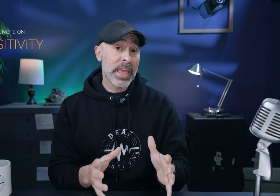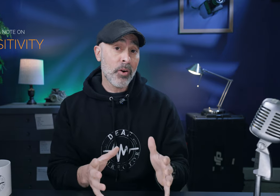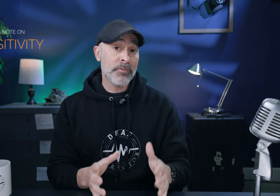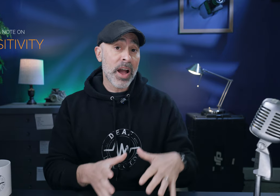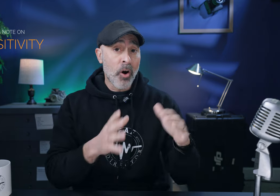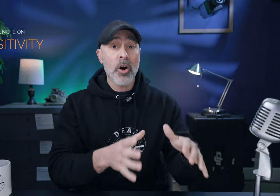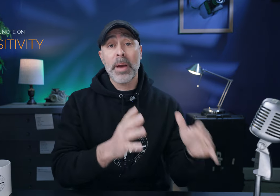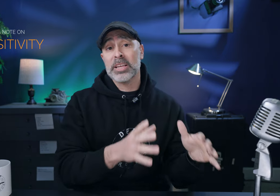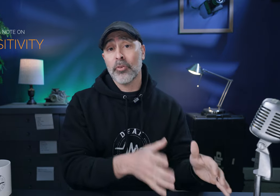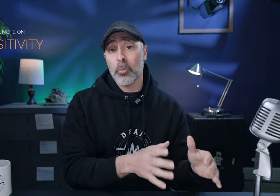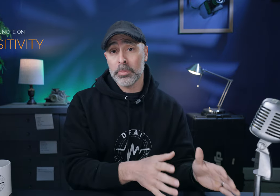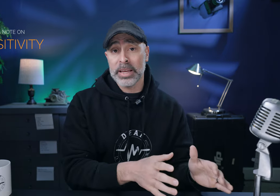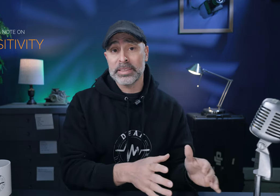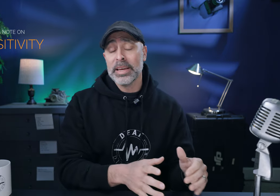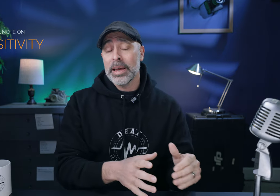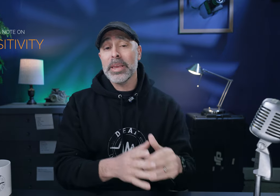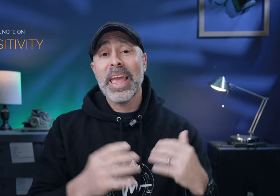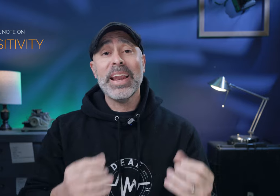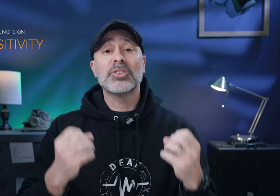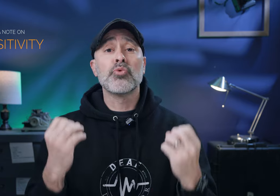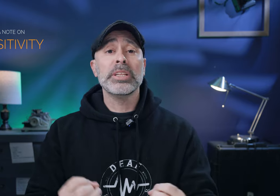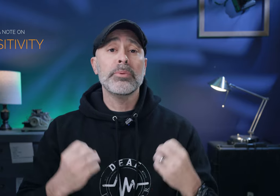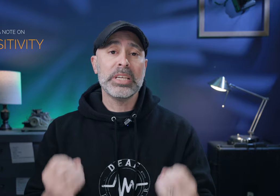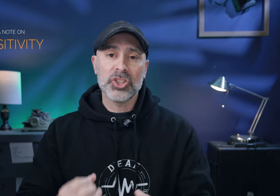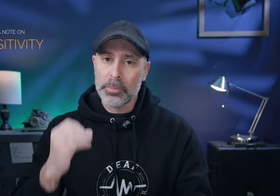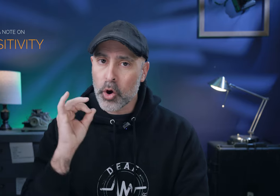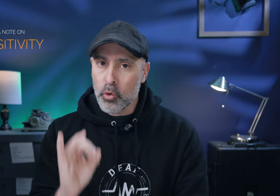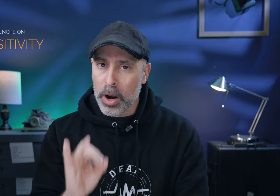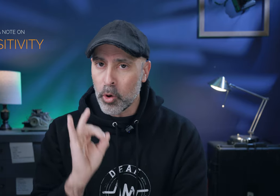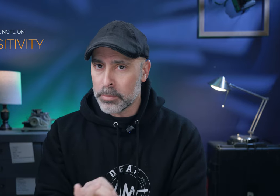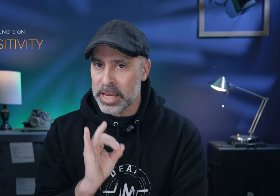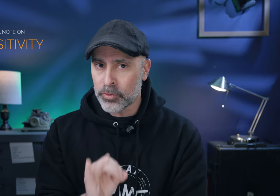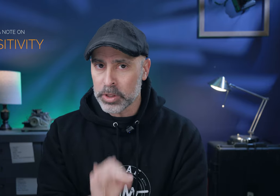Canon R5 on past firmware updates I mean Canon has really released some incredible updates for